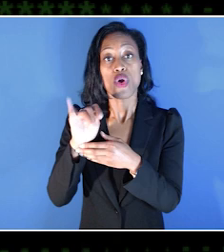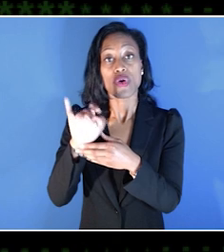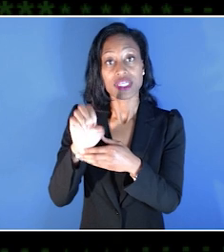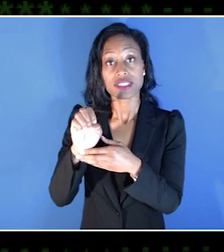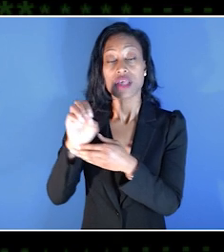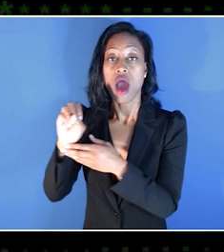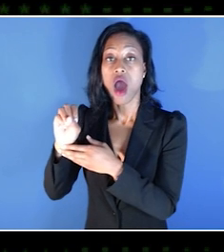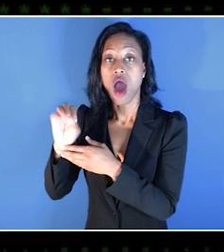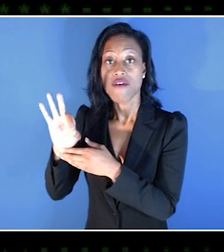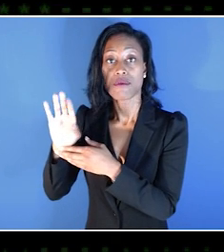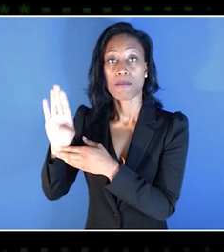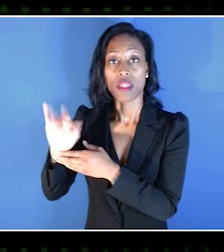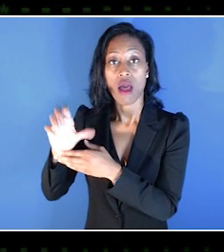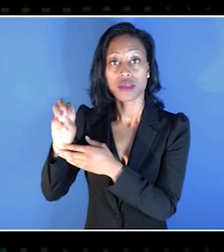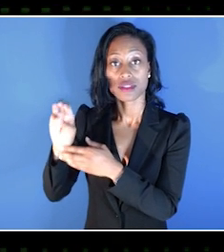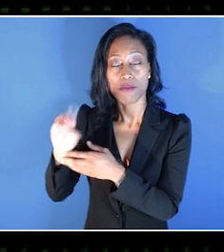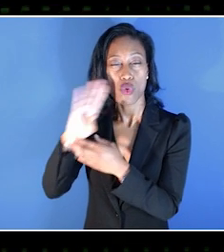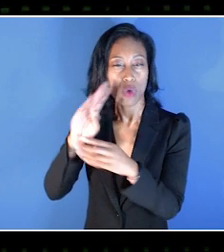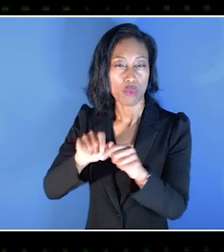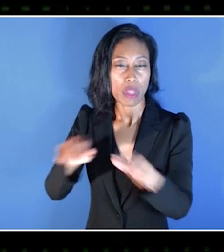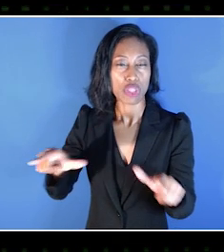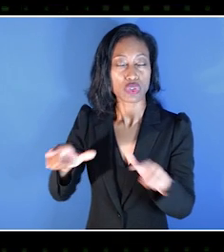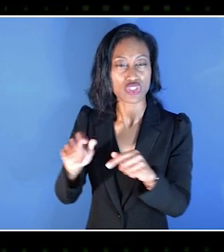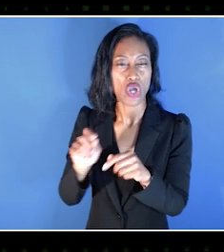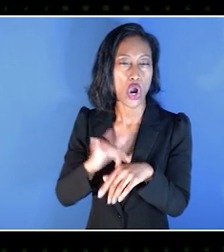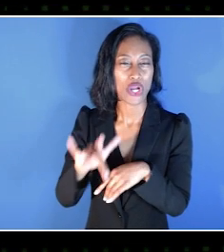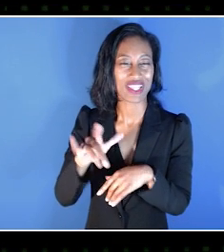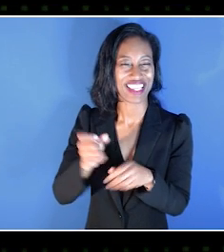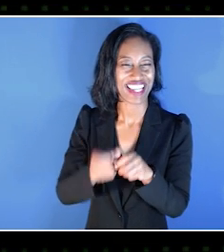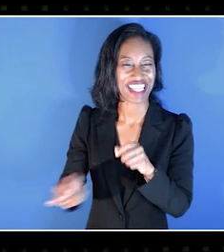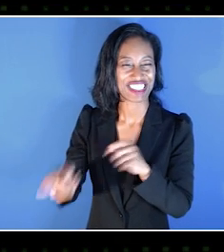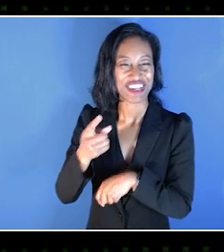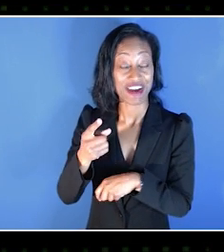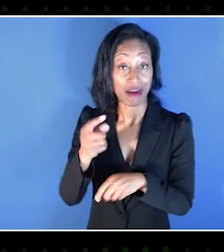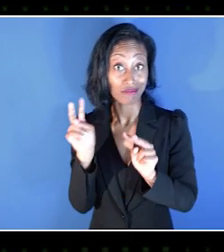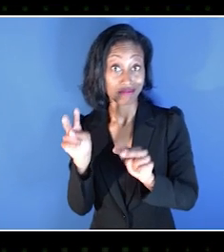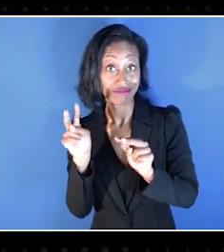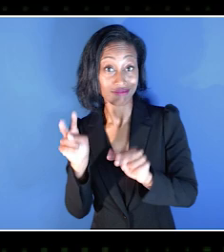we plan to release it early next year, so keep an eye out for that.